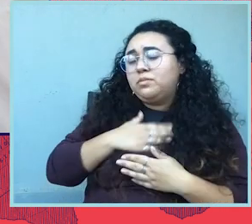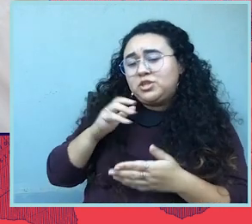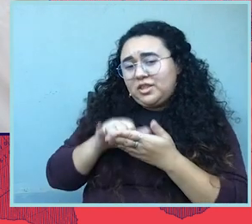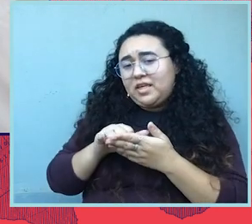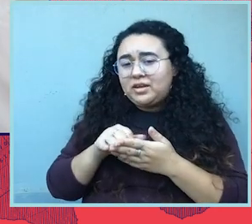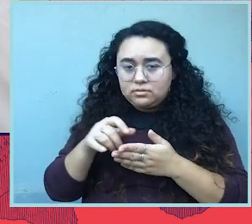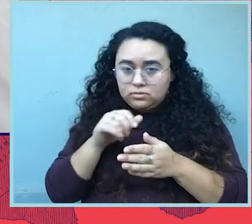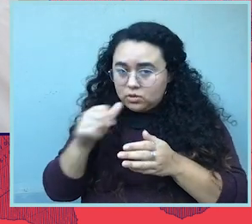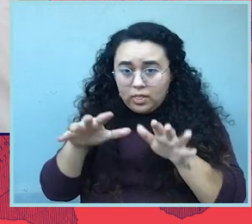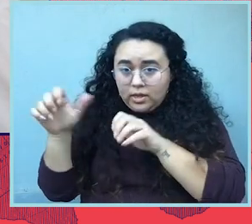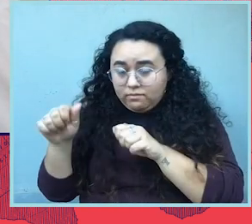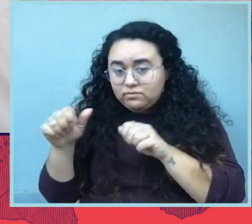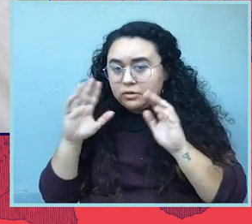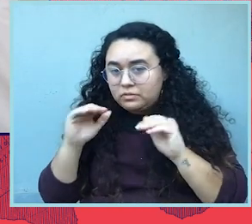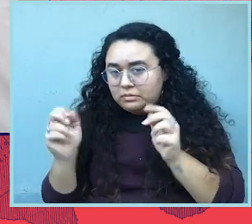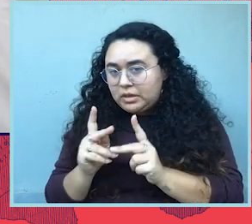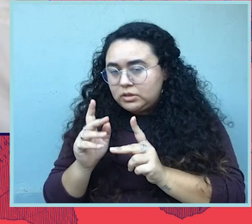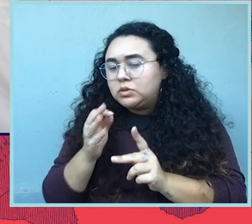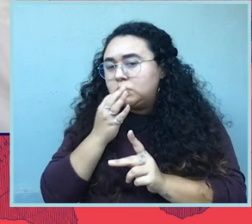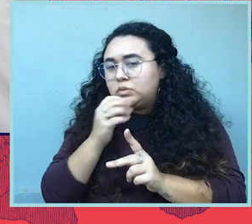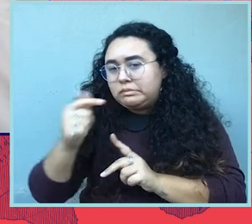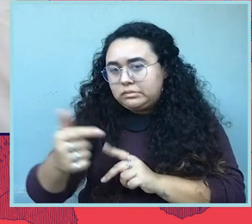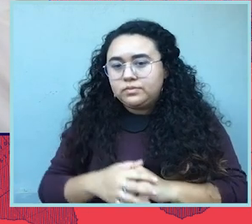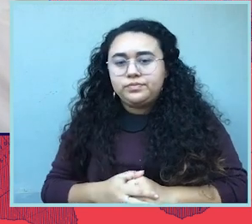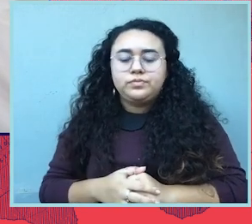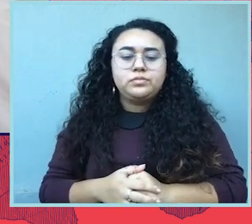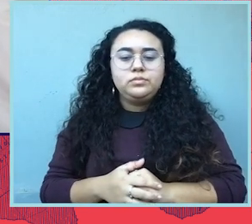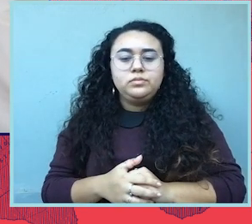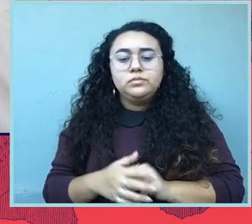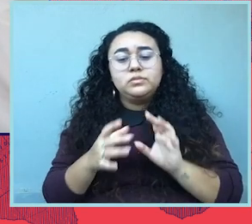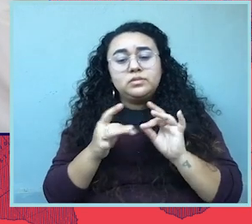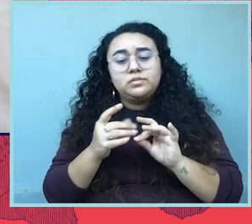OK. Thank you for that. Don't go too far because I'll hopefully get you back in a minute.